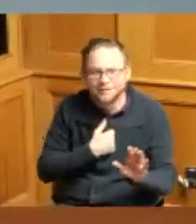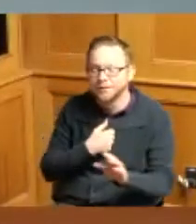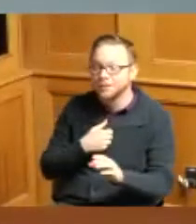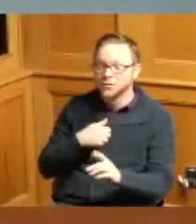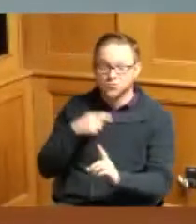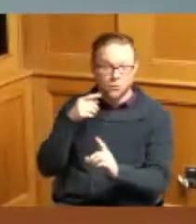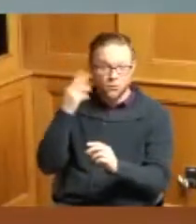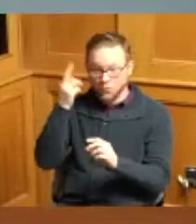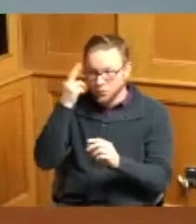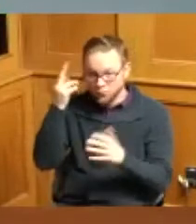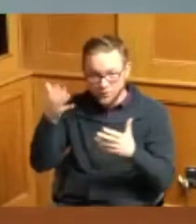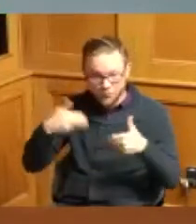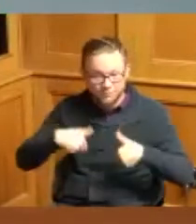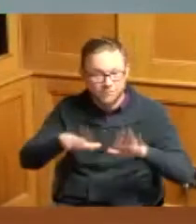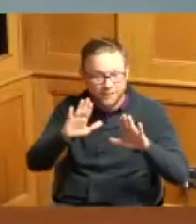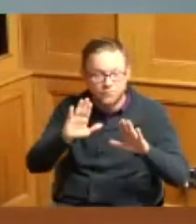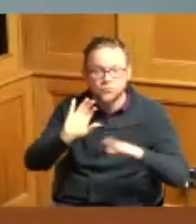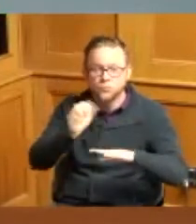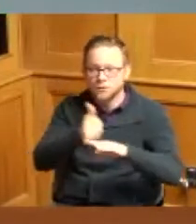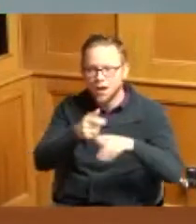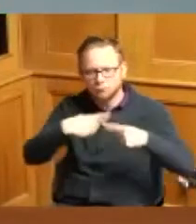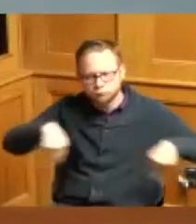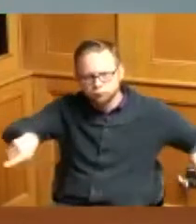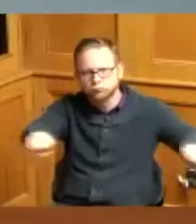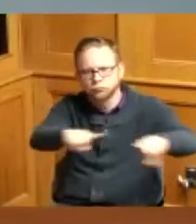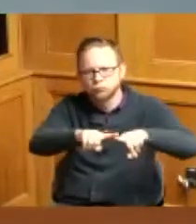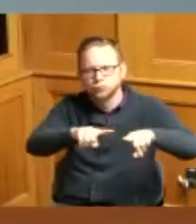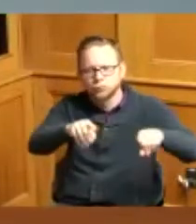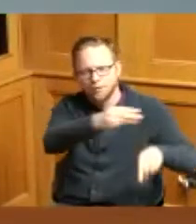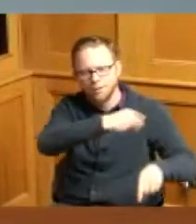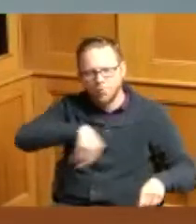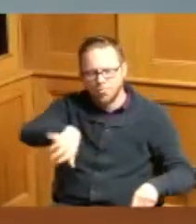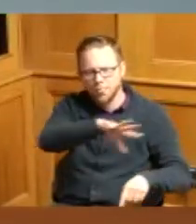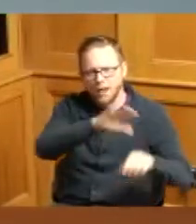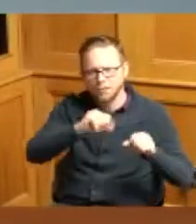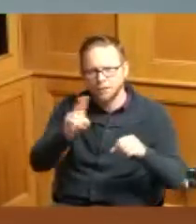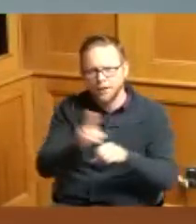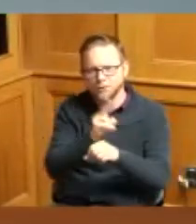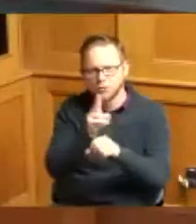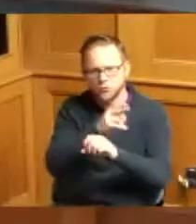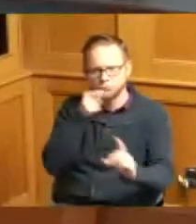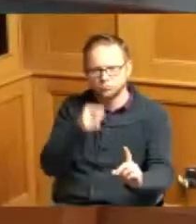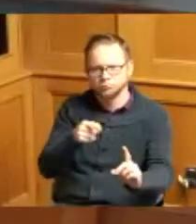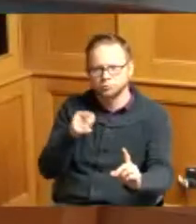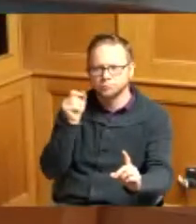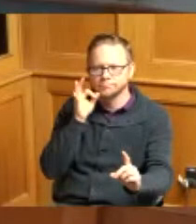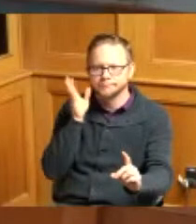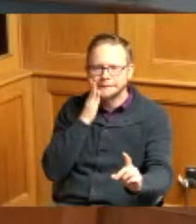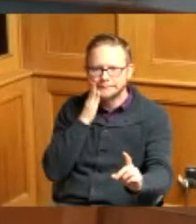land in order to have that particular use that's my understanding correct contiguous piece of land